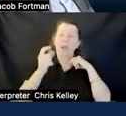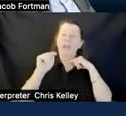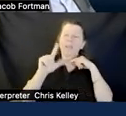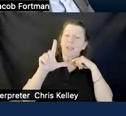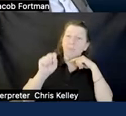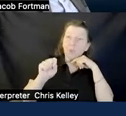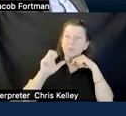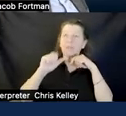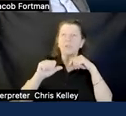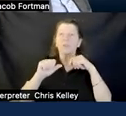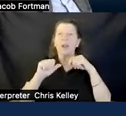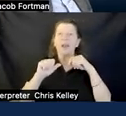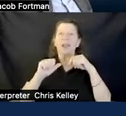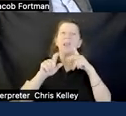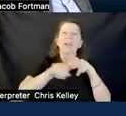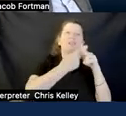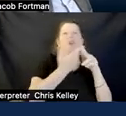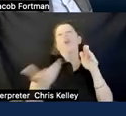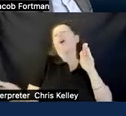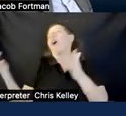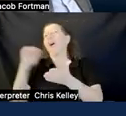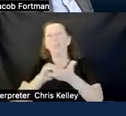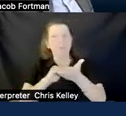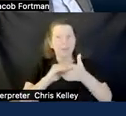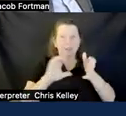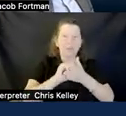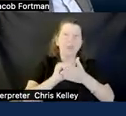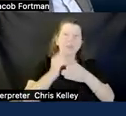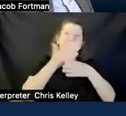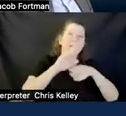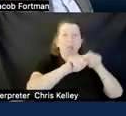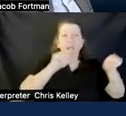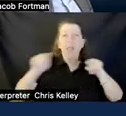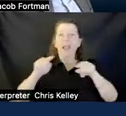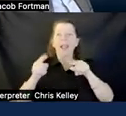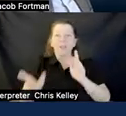replace existing practices by putting us into virtual rooms often recreating very terrible